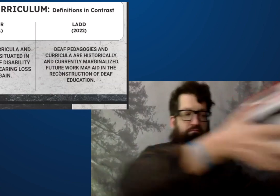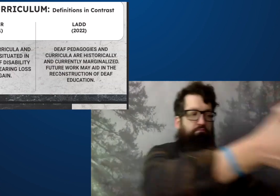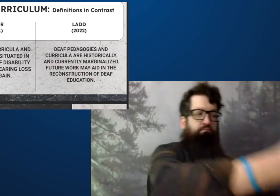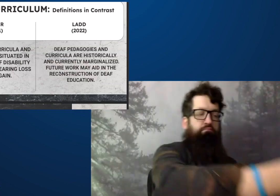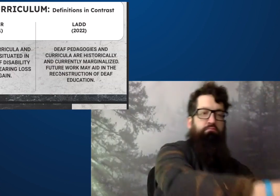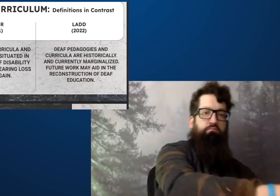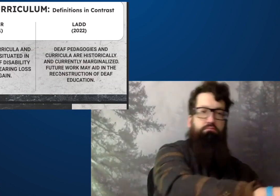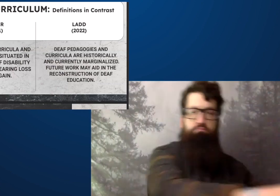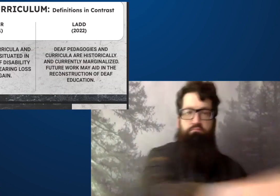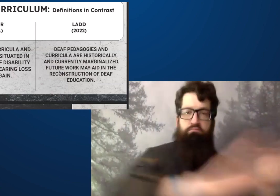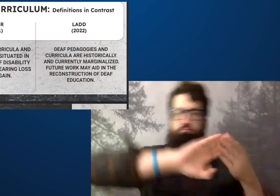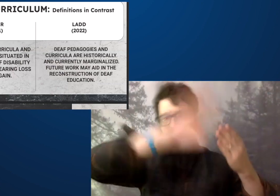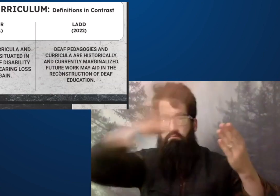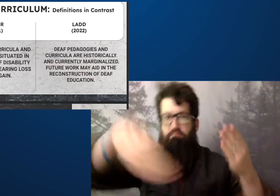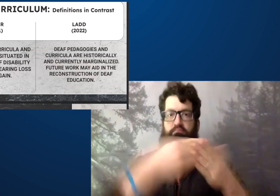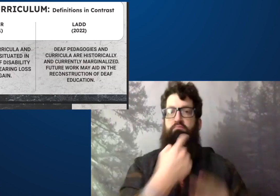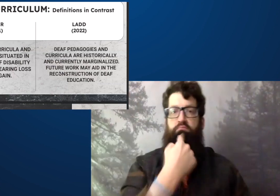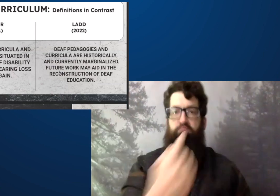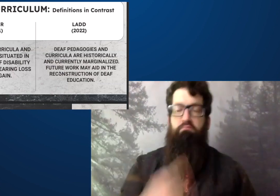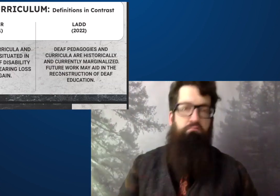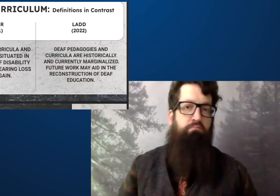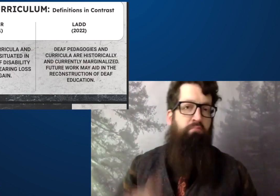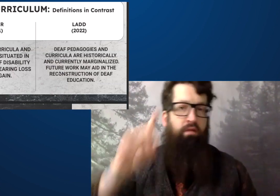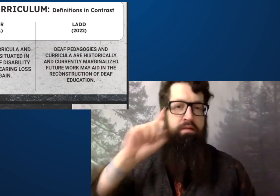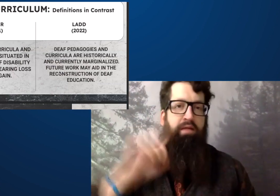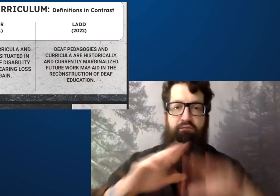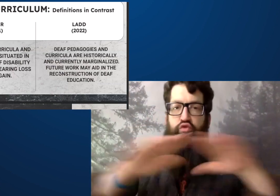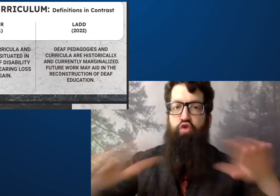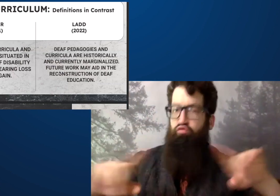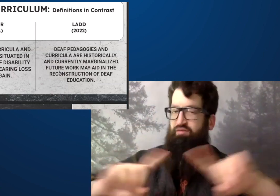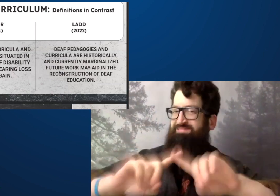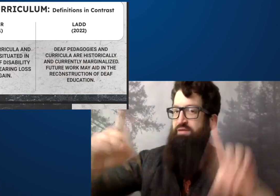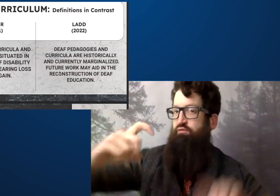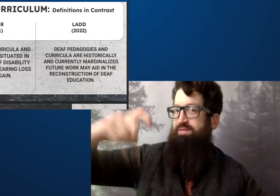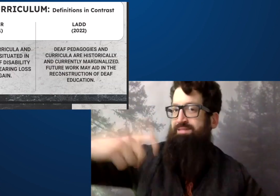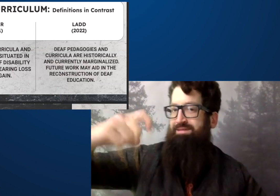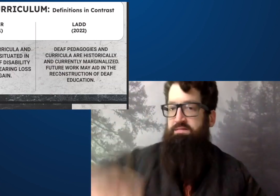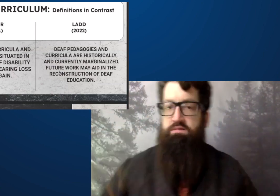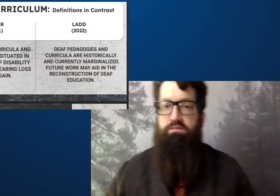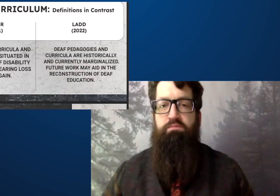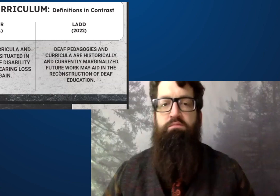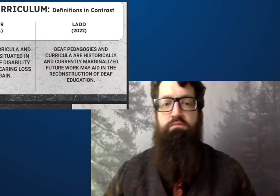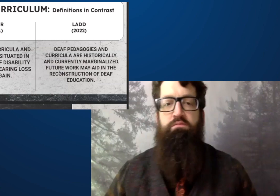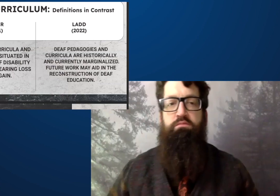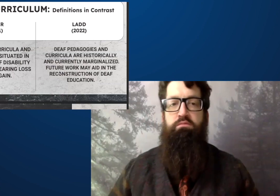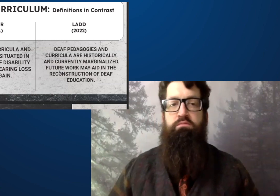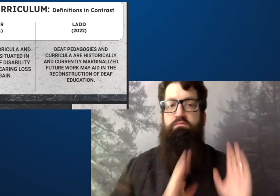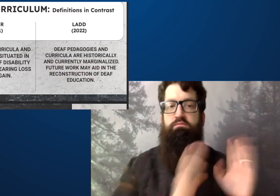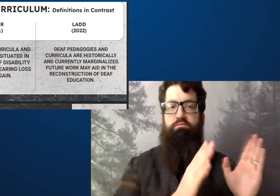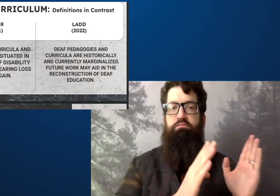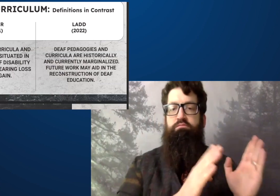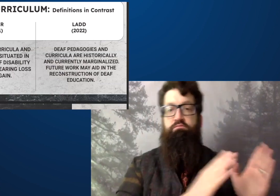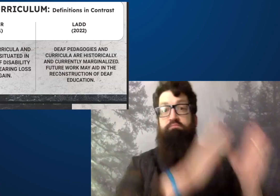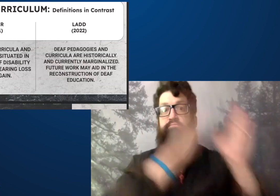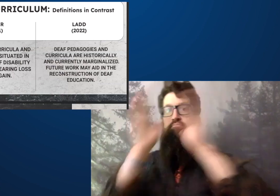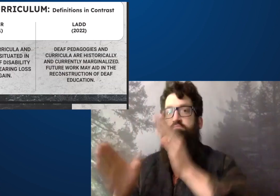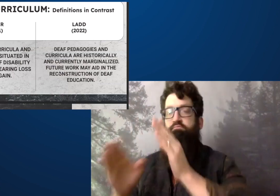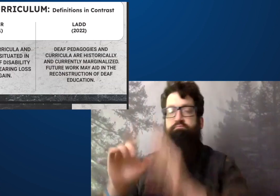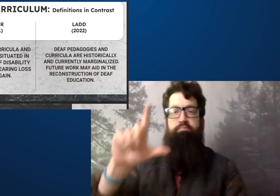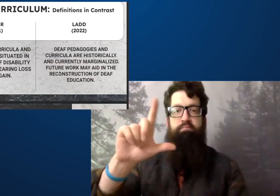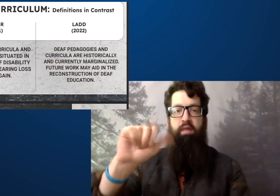All of these publications say that deaf children have different needs.